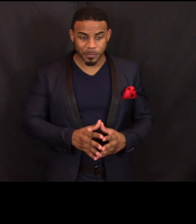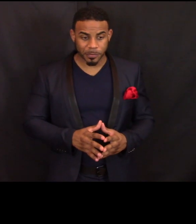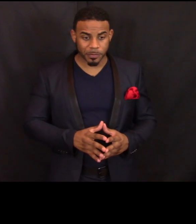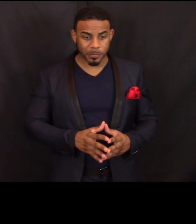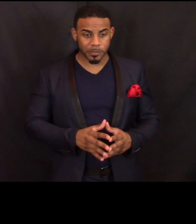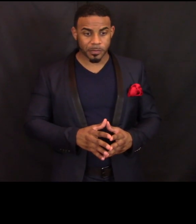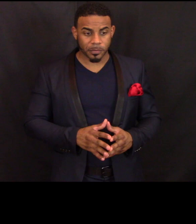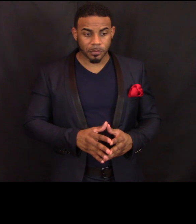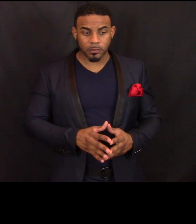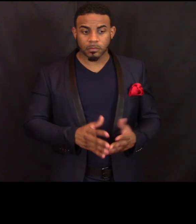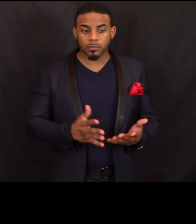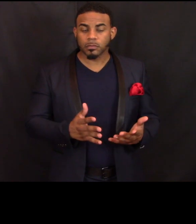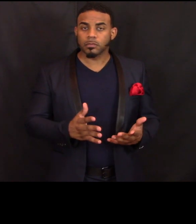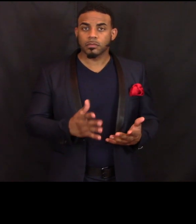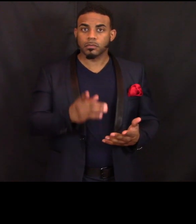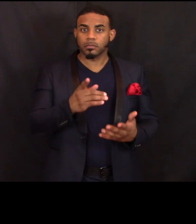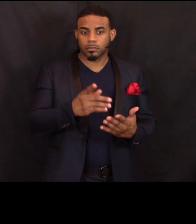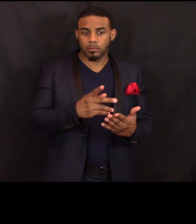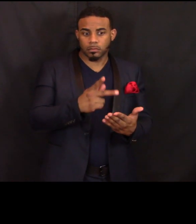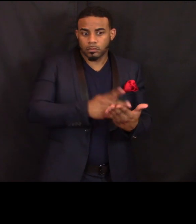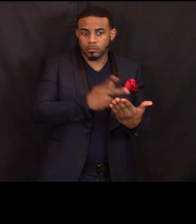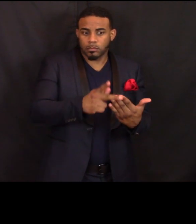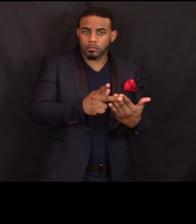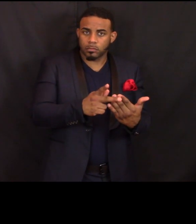The program is powered by volunteers.